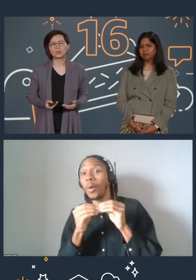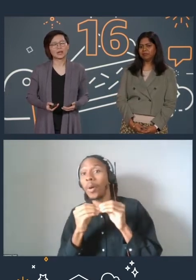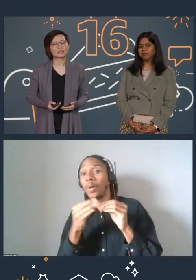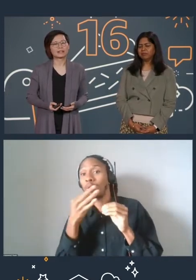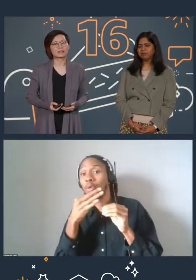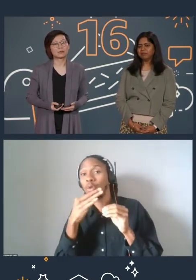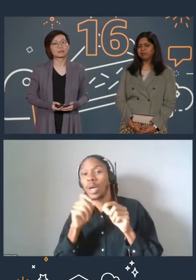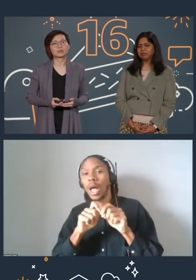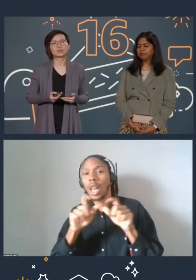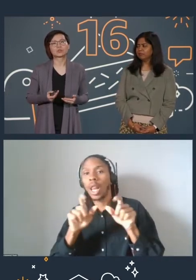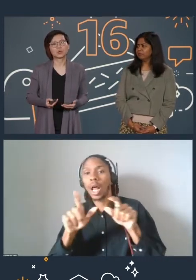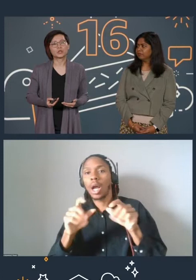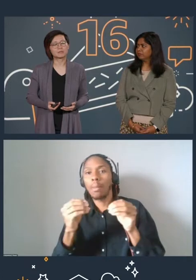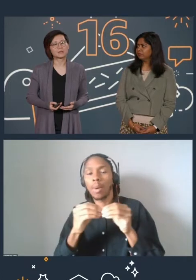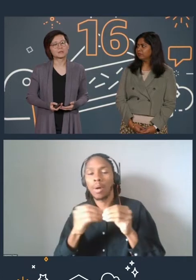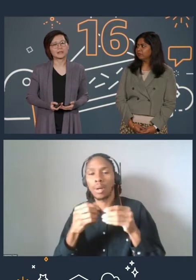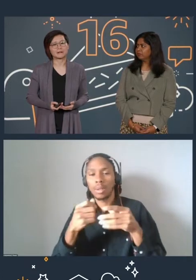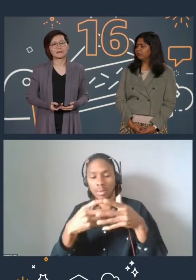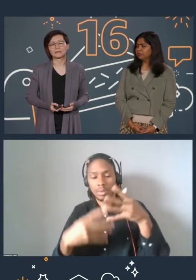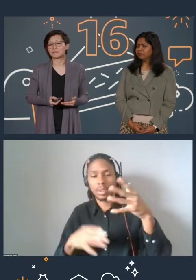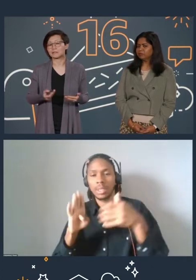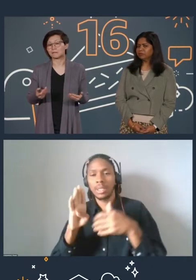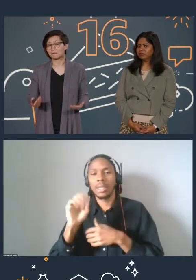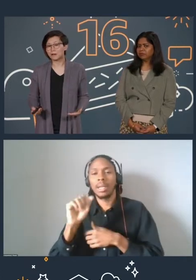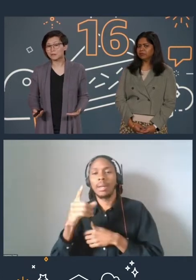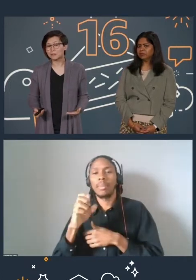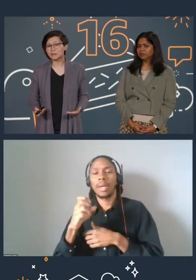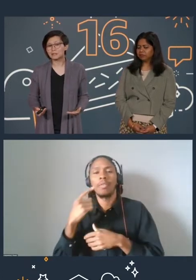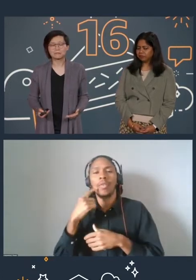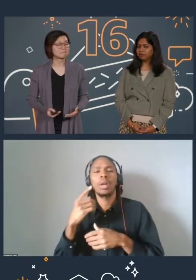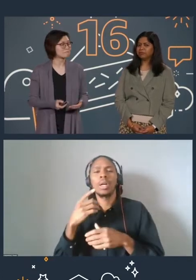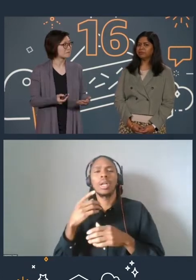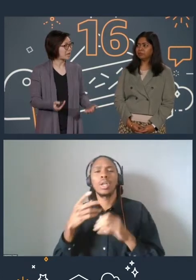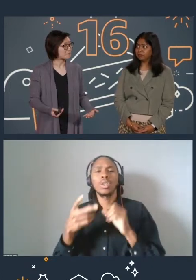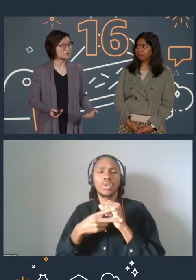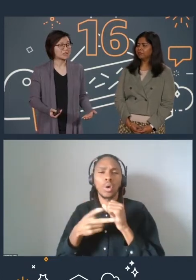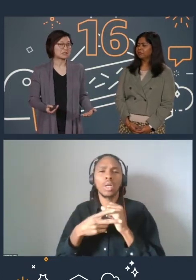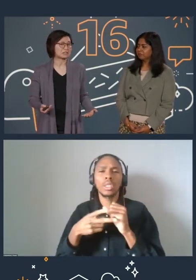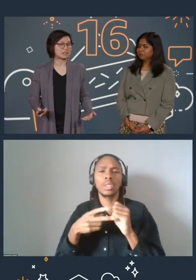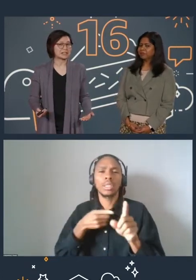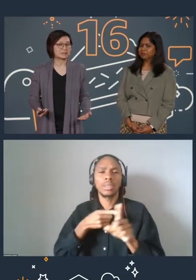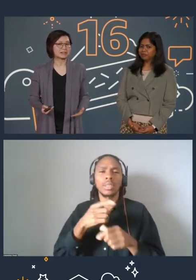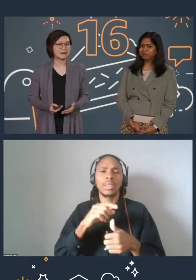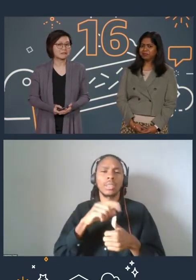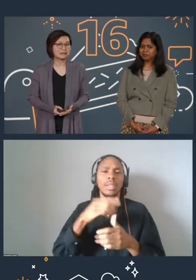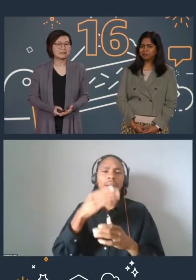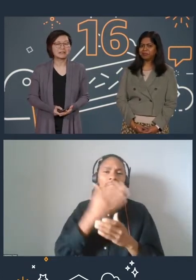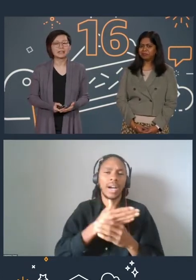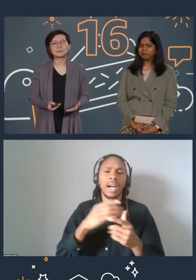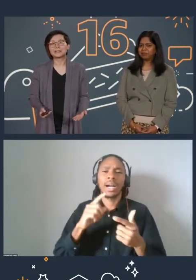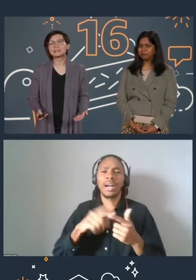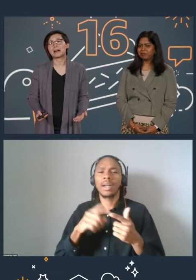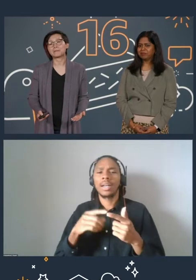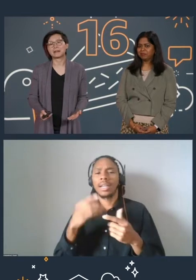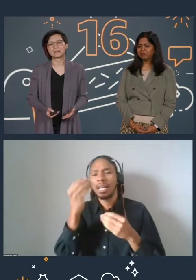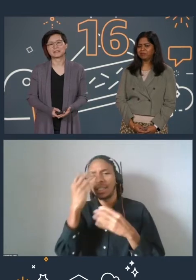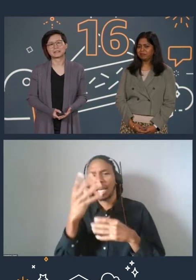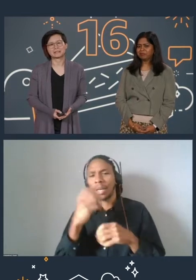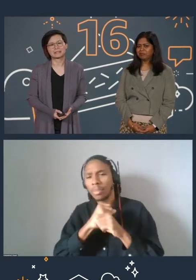to recognize folks with storage specialty areas, such as in file storage, data protection and disaster recovery, as well as data migration.